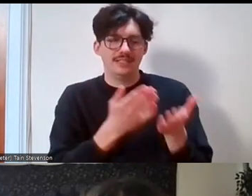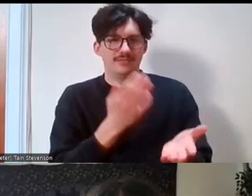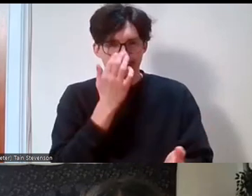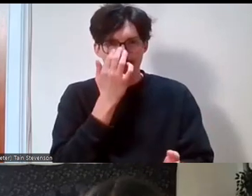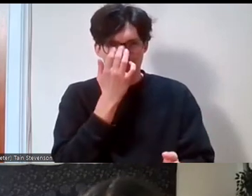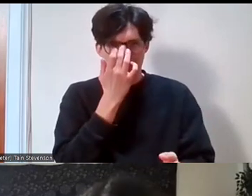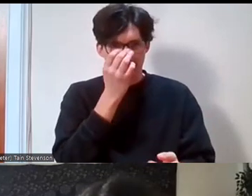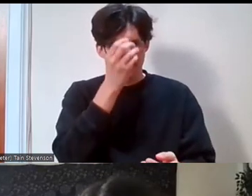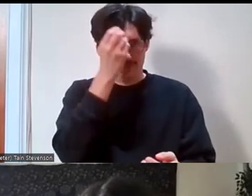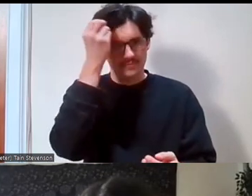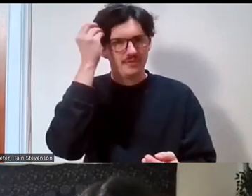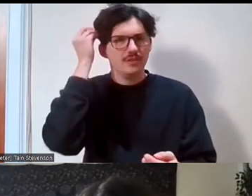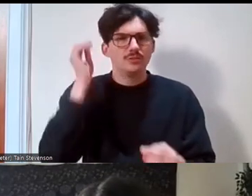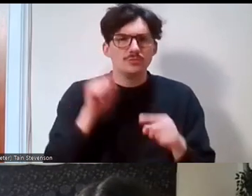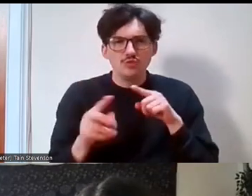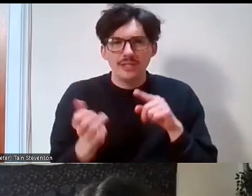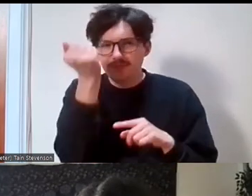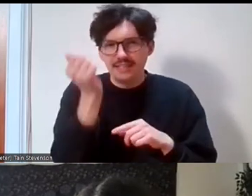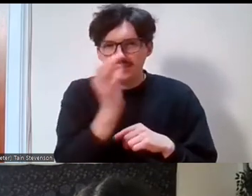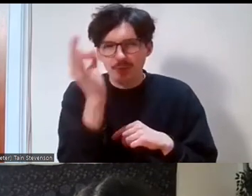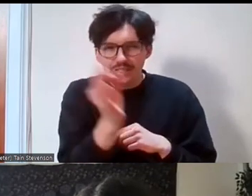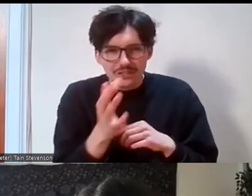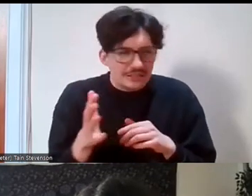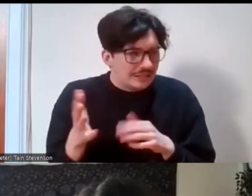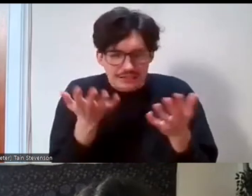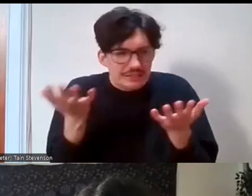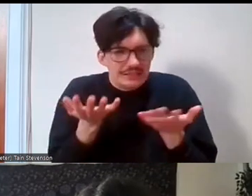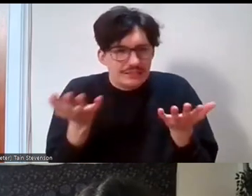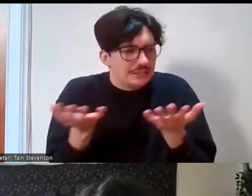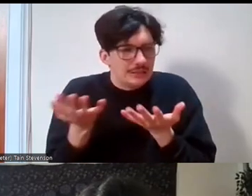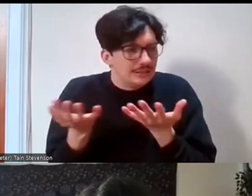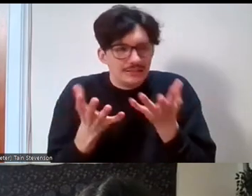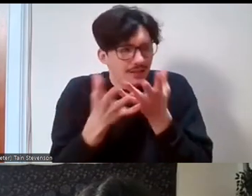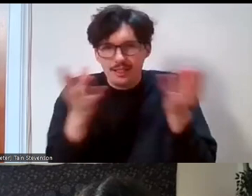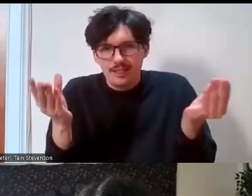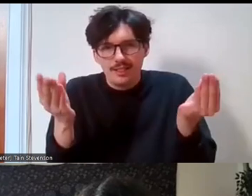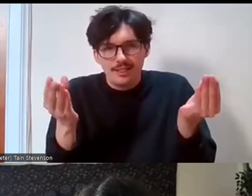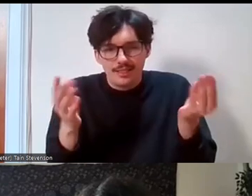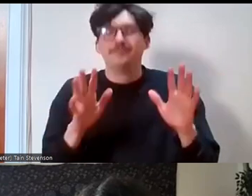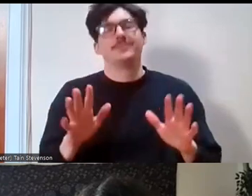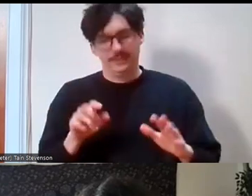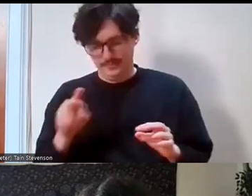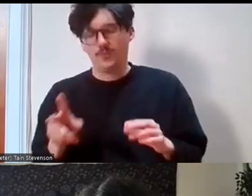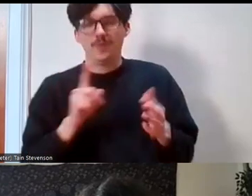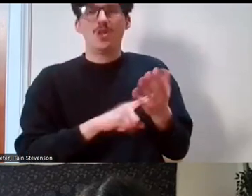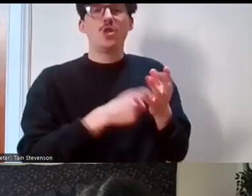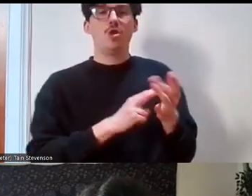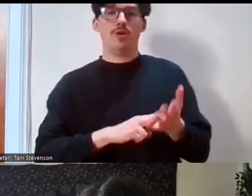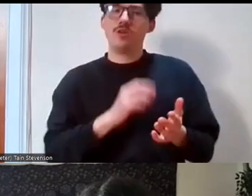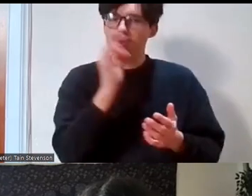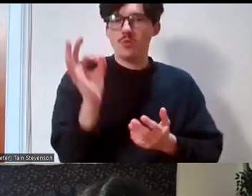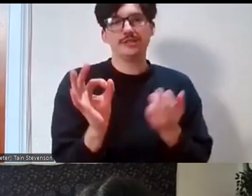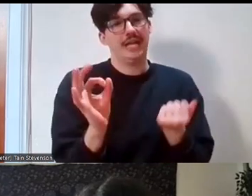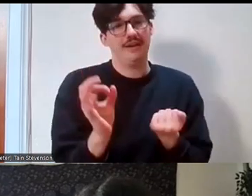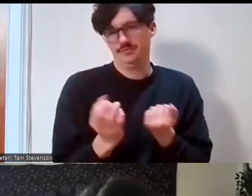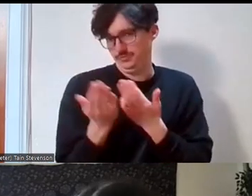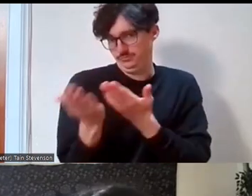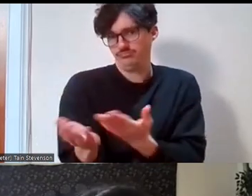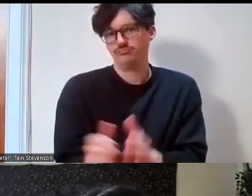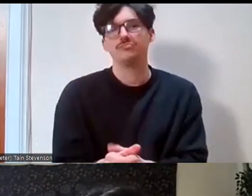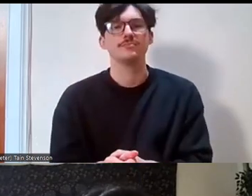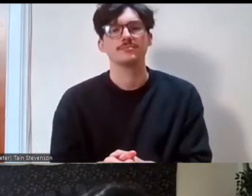try and do is actually find this question on my screen. Apologies. So Lauren, question for you is